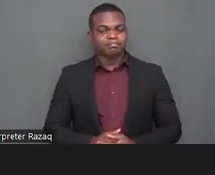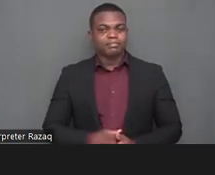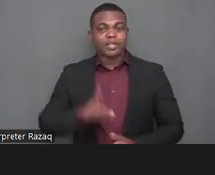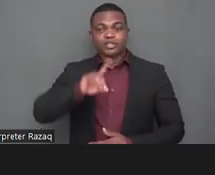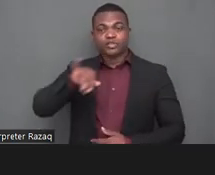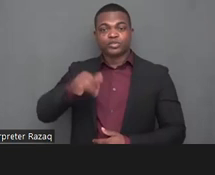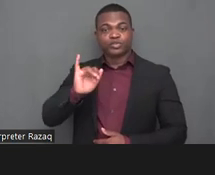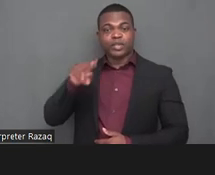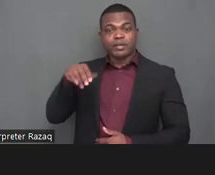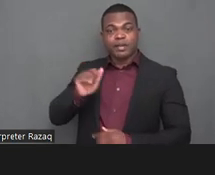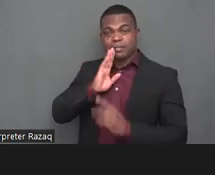well